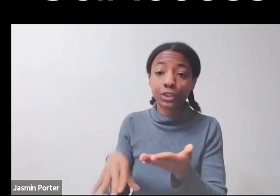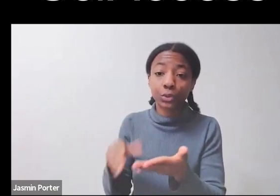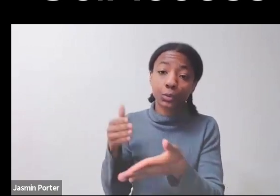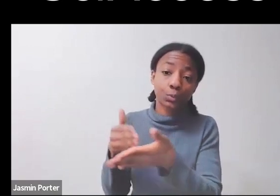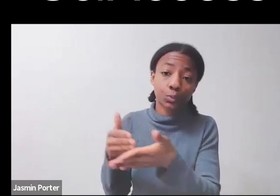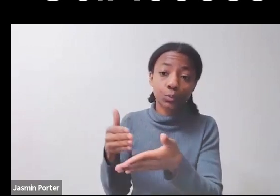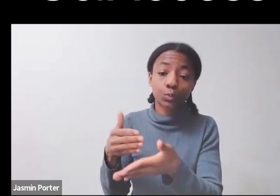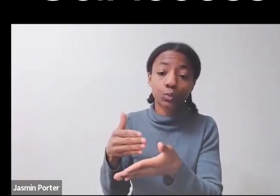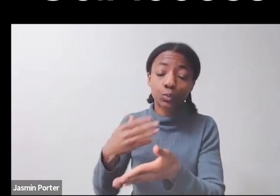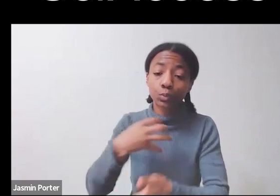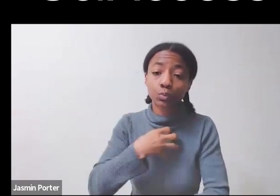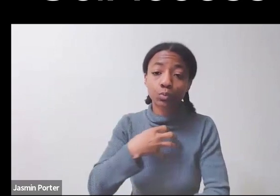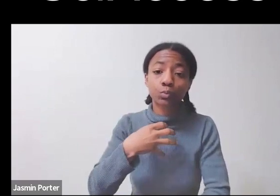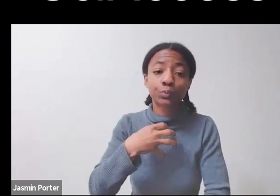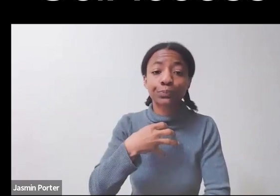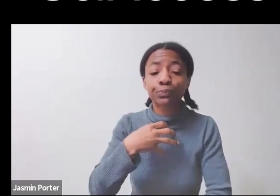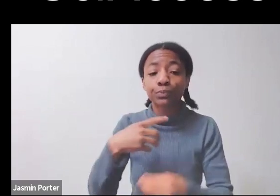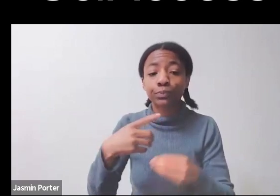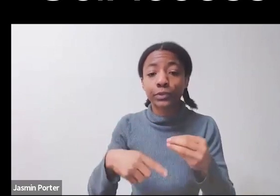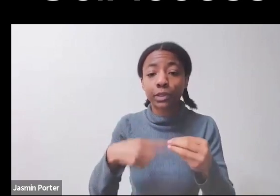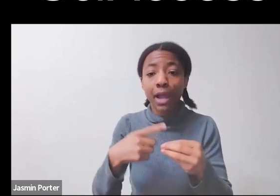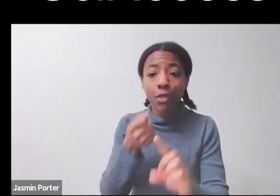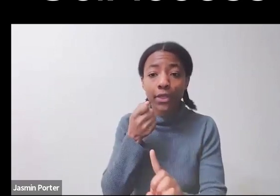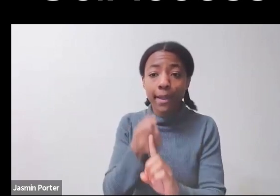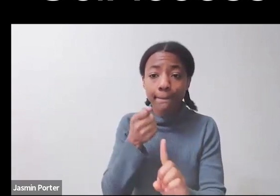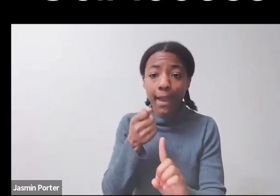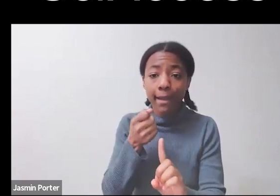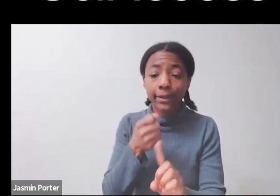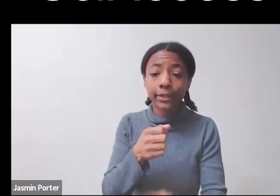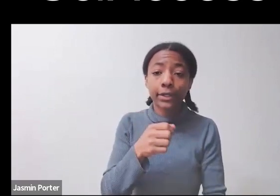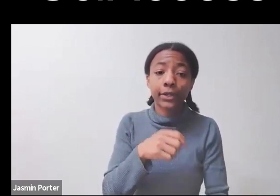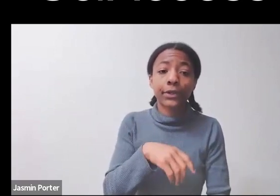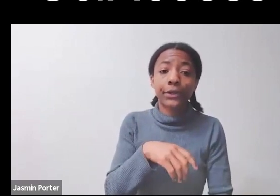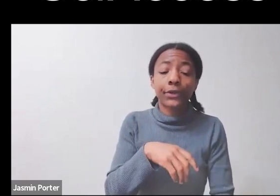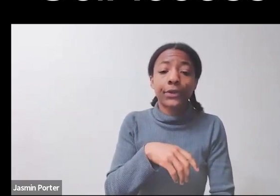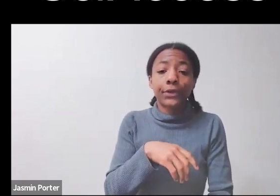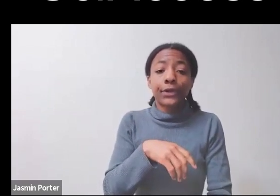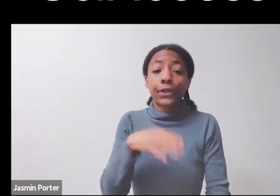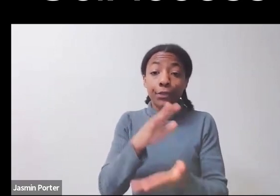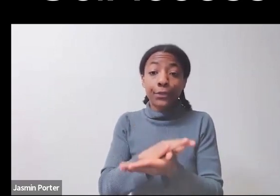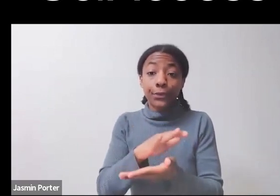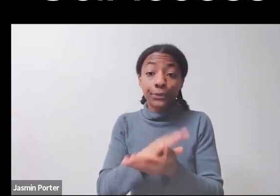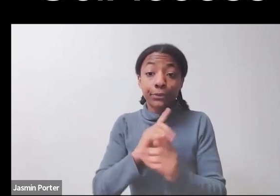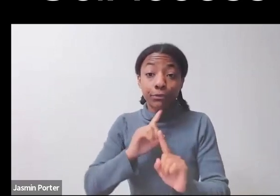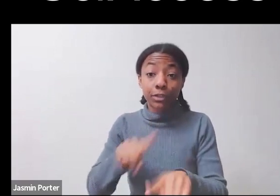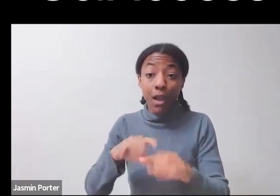that happened to Roy and the others was unintentional and that it should be dismissed.